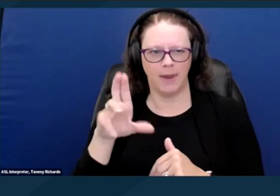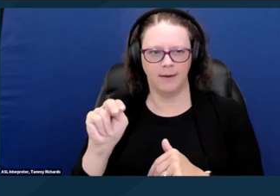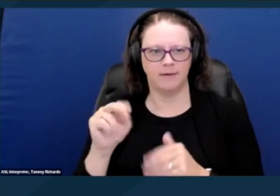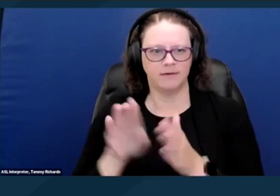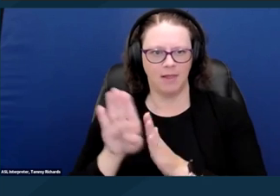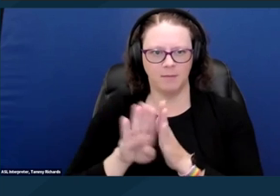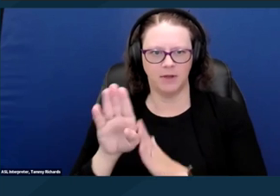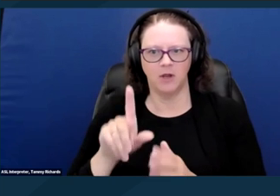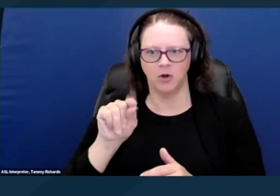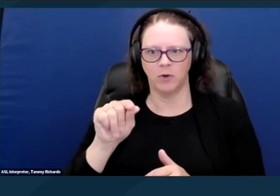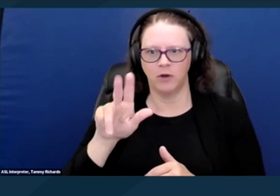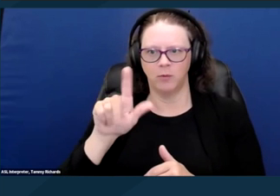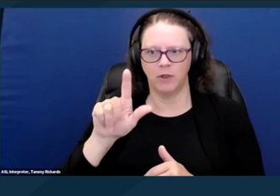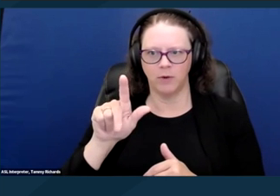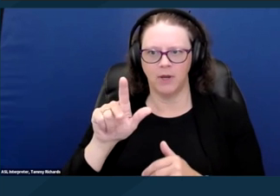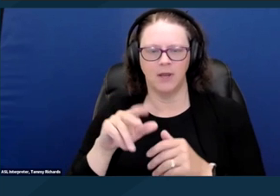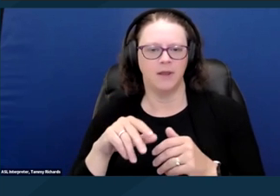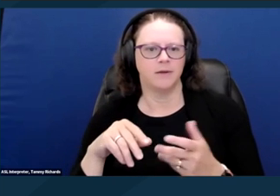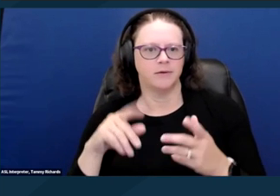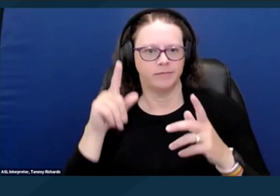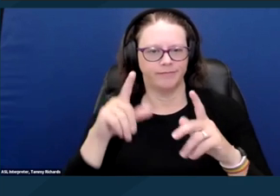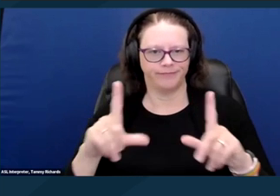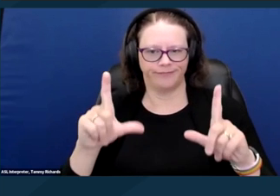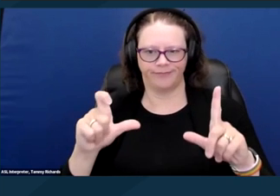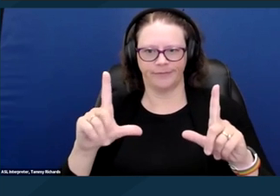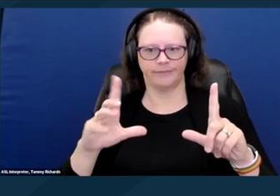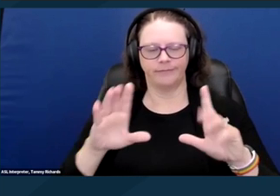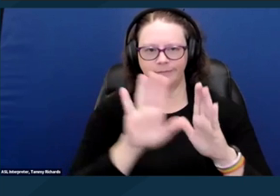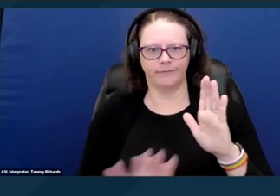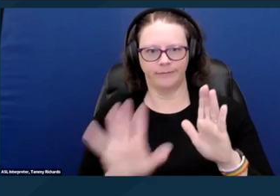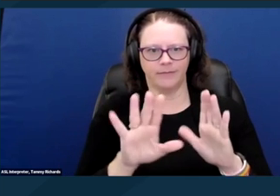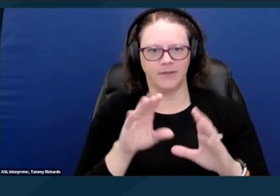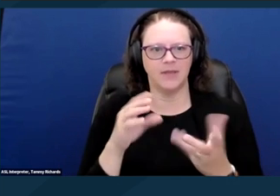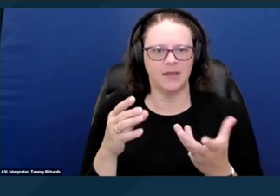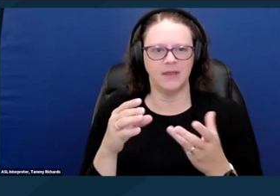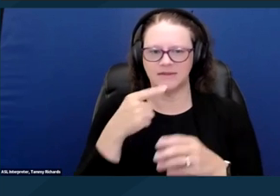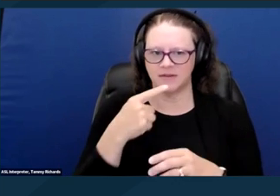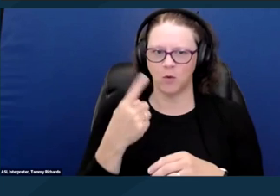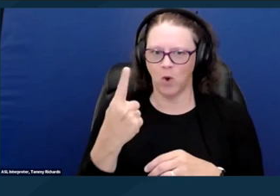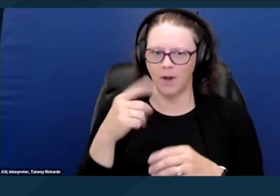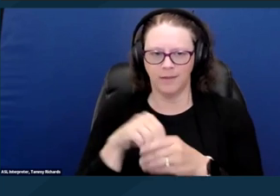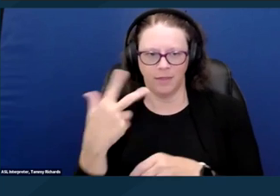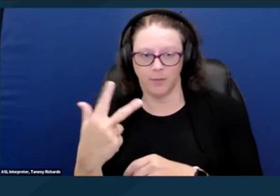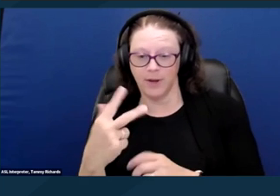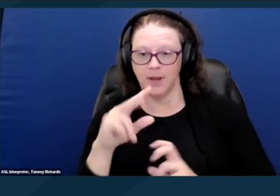one out of every three unhoused person has a disability. This is probably an underestimate,